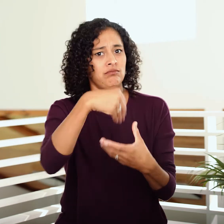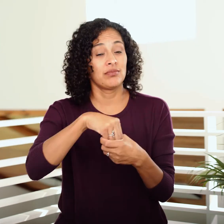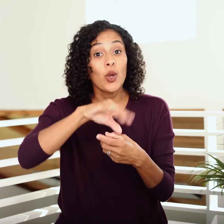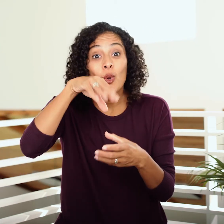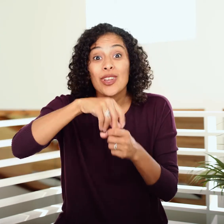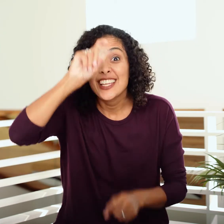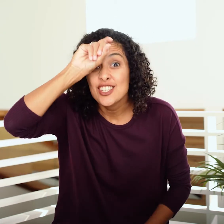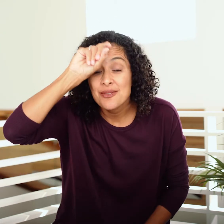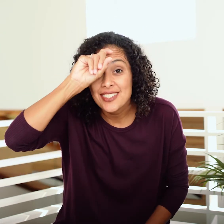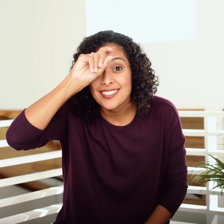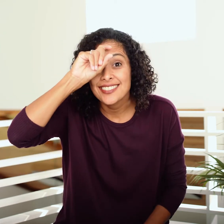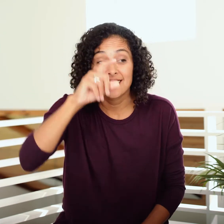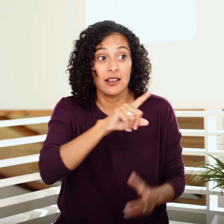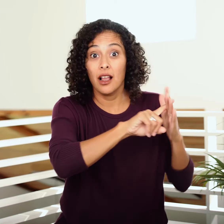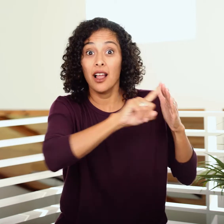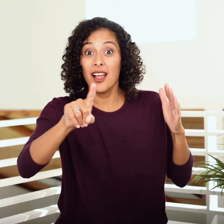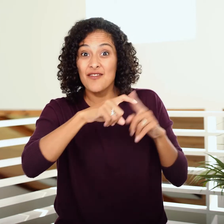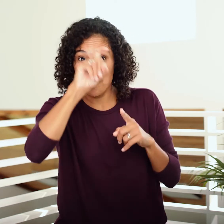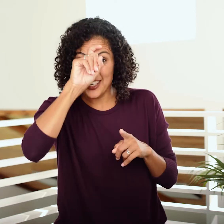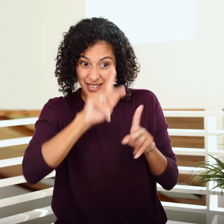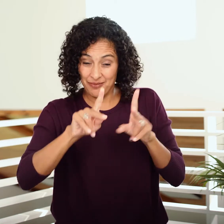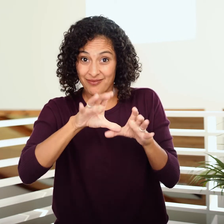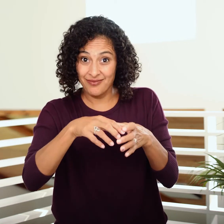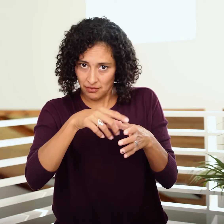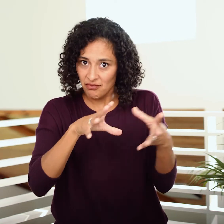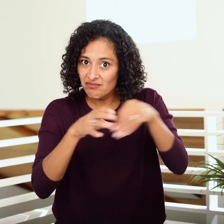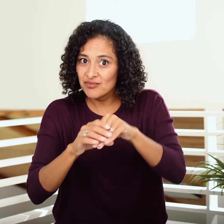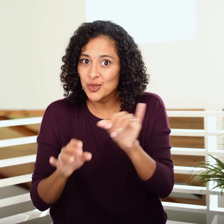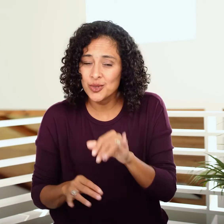including the Egyptians who fled with them.